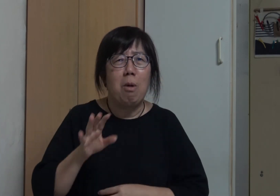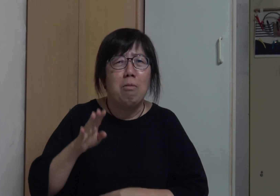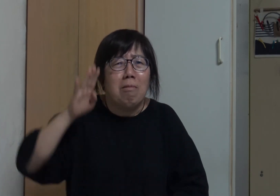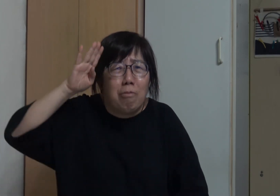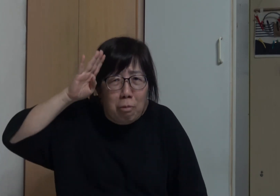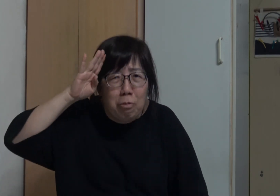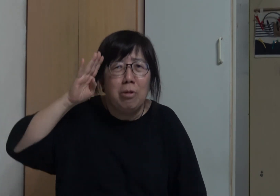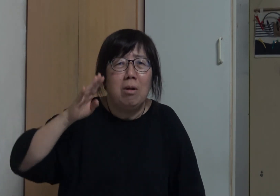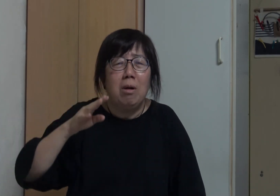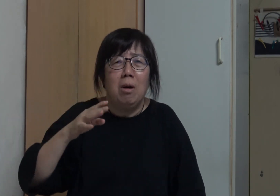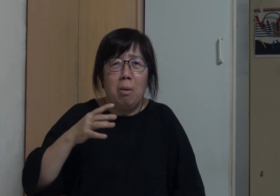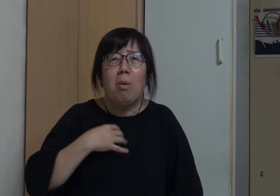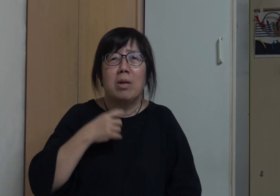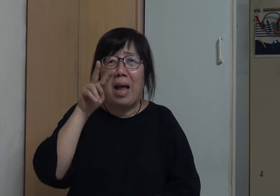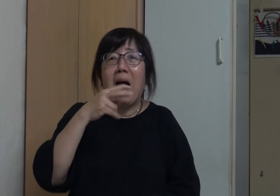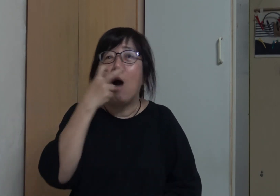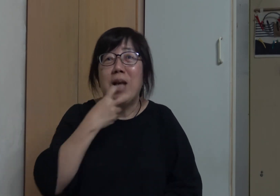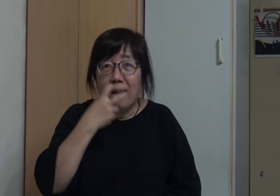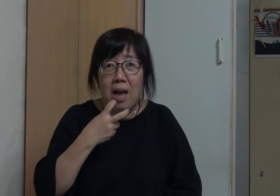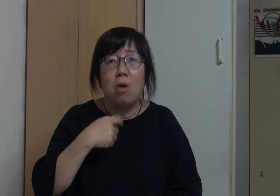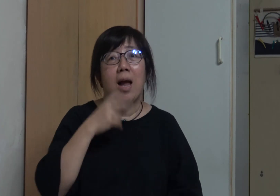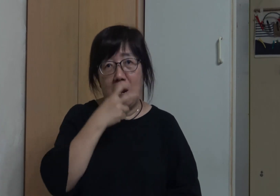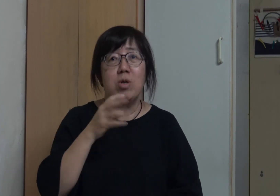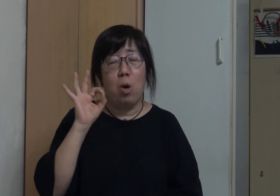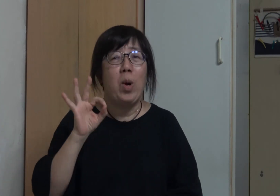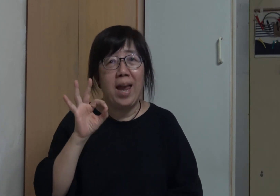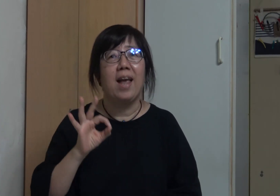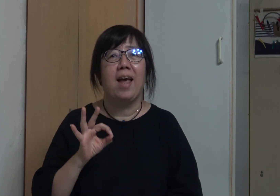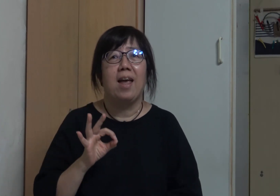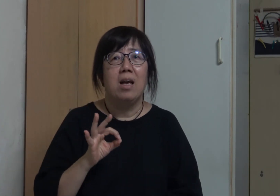I said I could not read their lips but it would be OK as long as I could read their lips